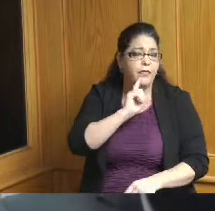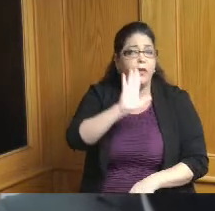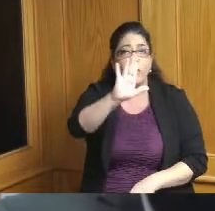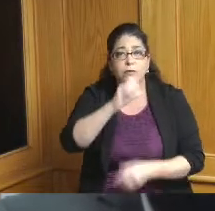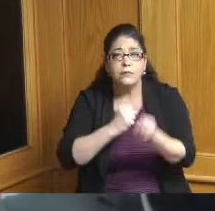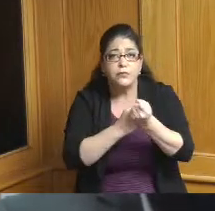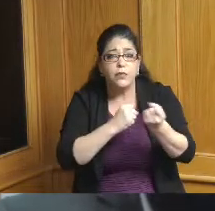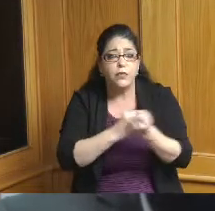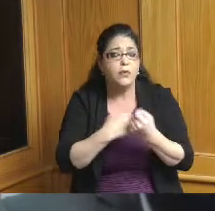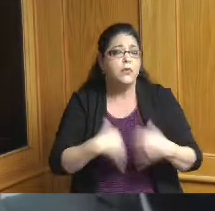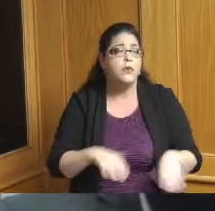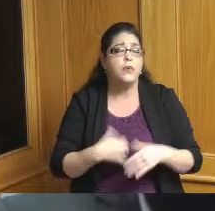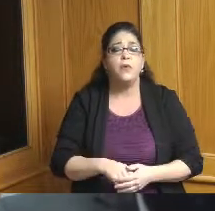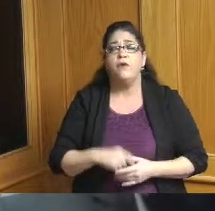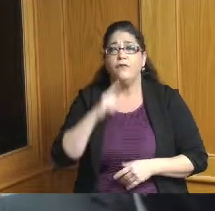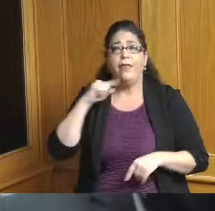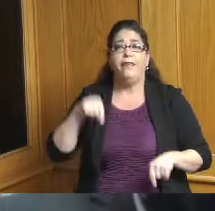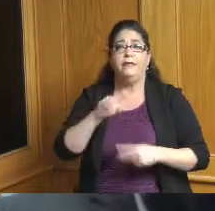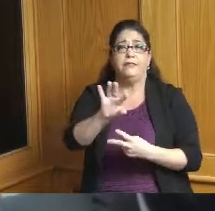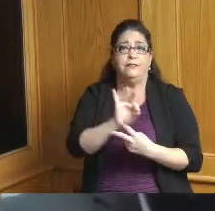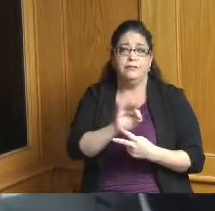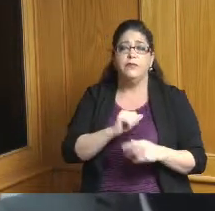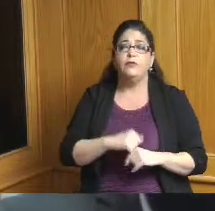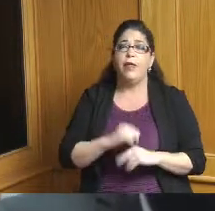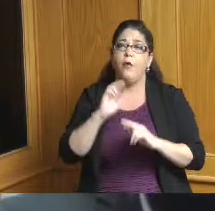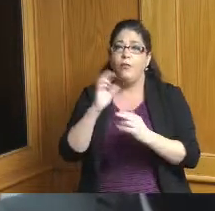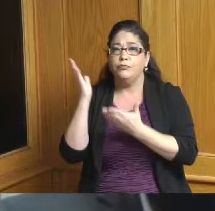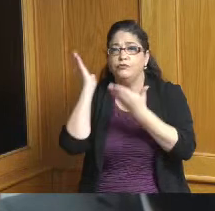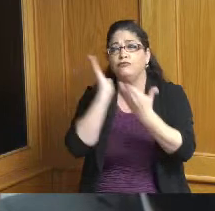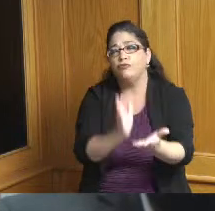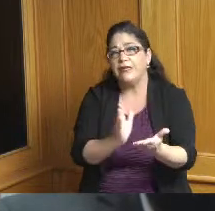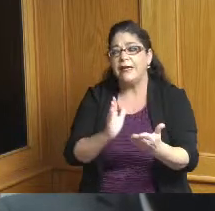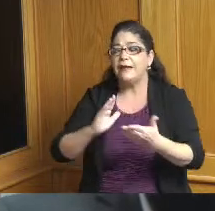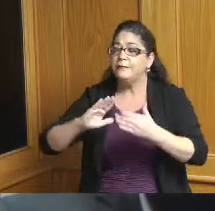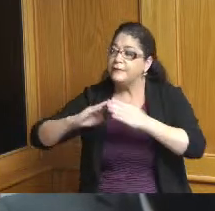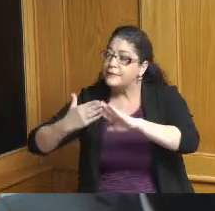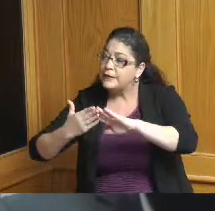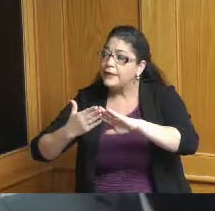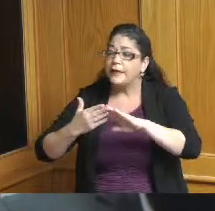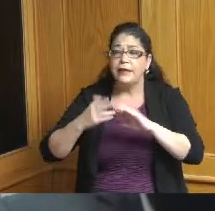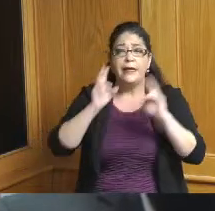in this particular appointment and I hope to bring us energy from the city as well as just a local